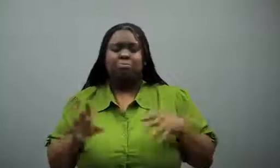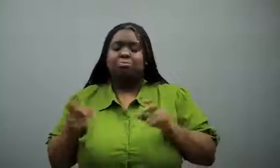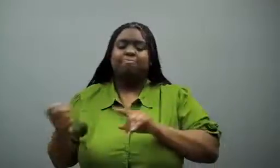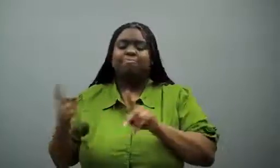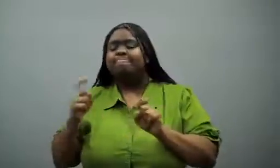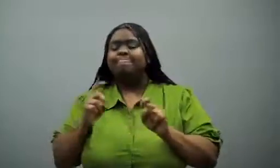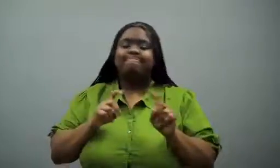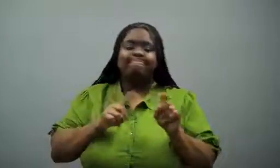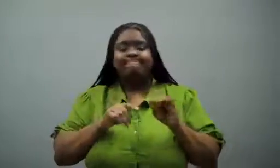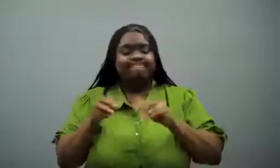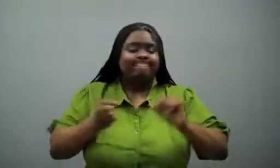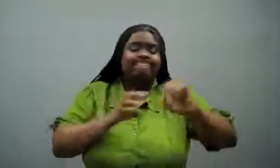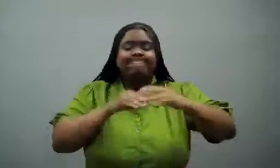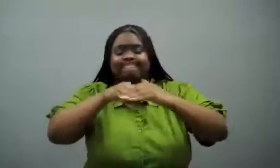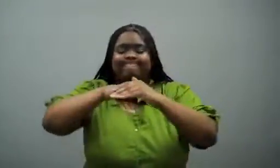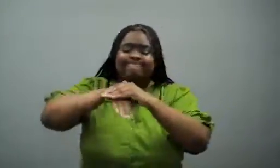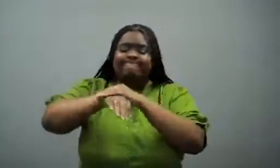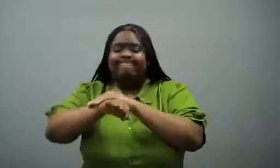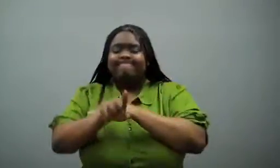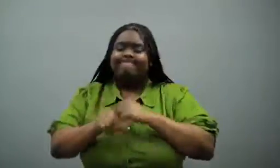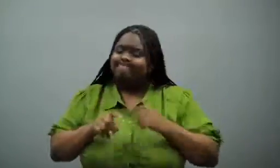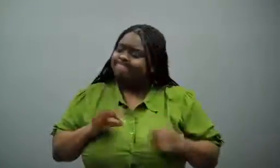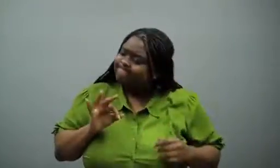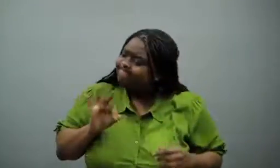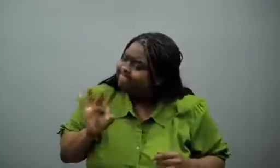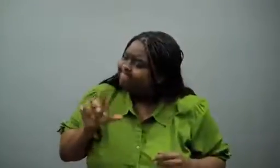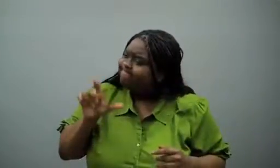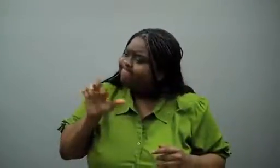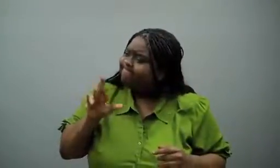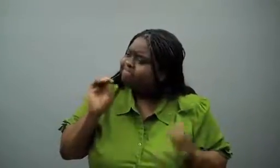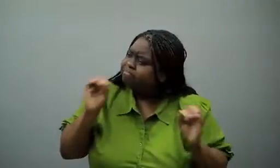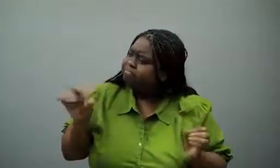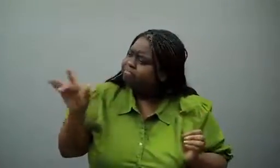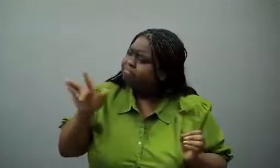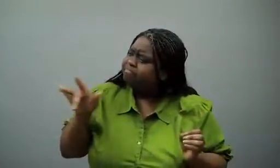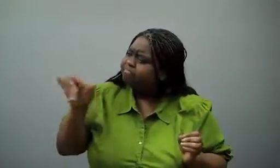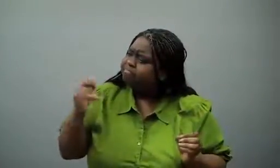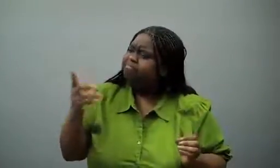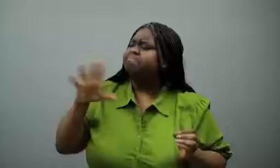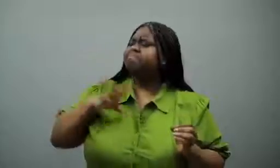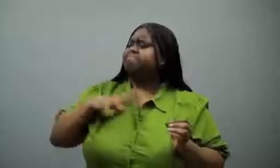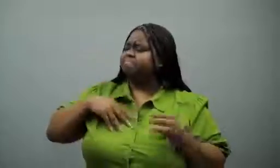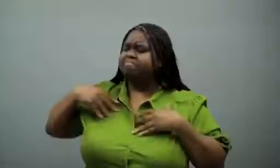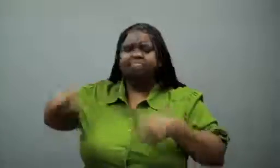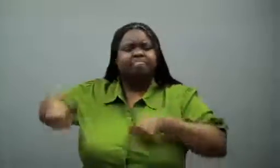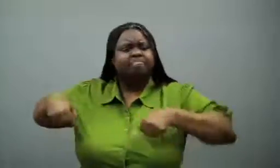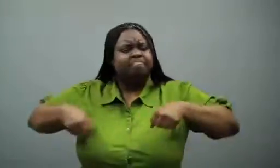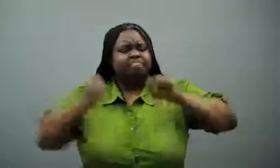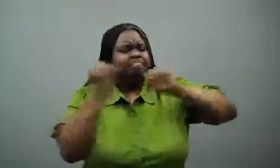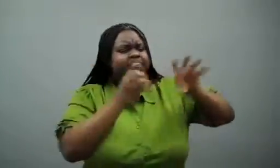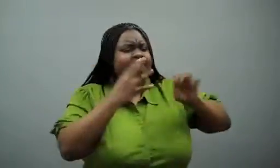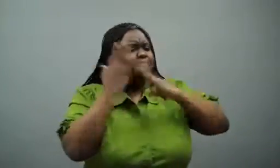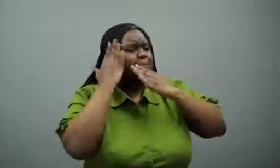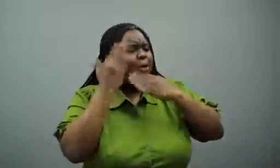We walked in. I looked and didn't see anyone in the living room.